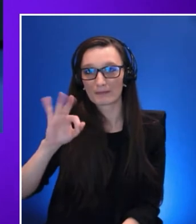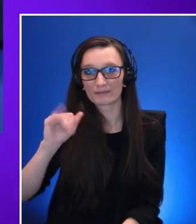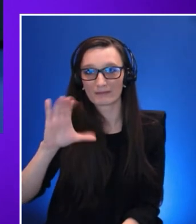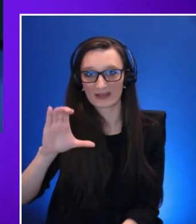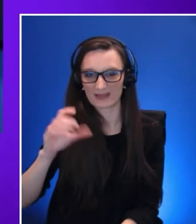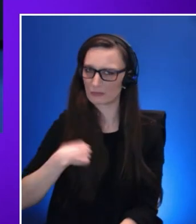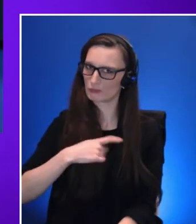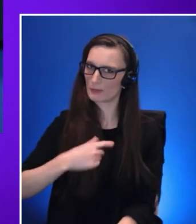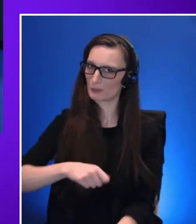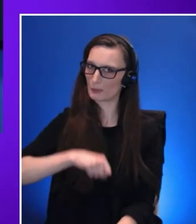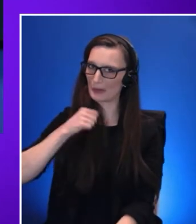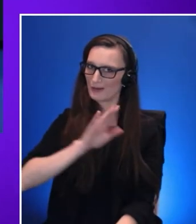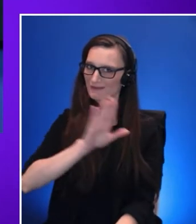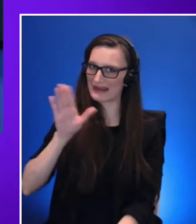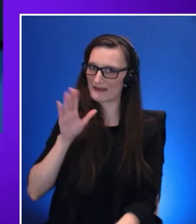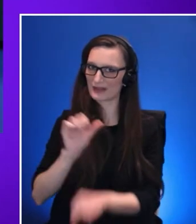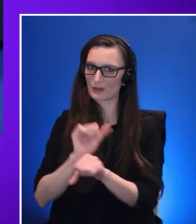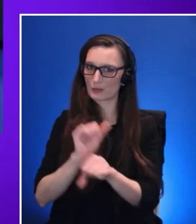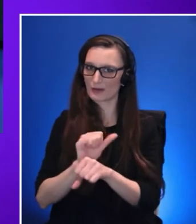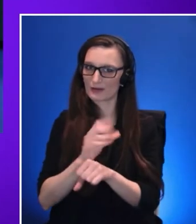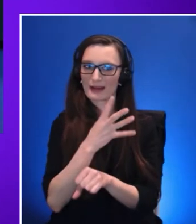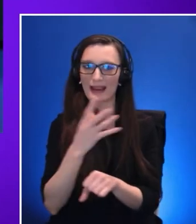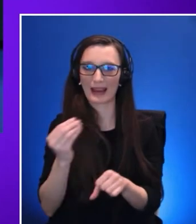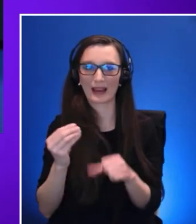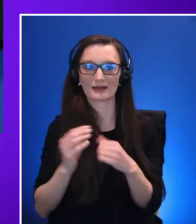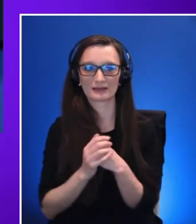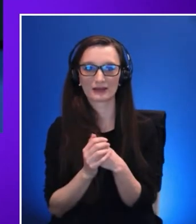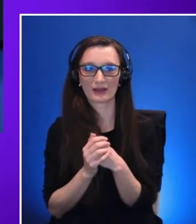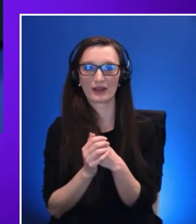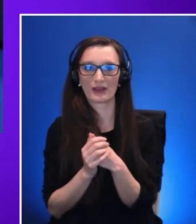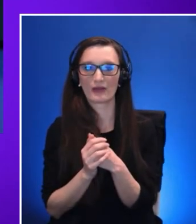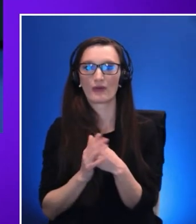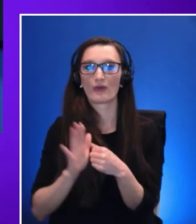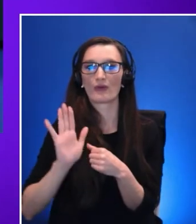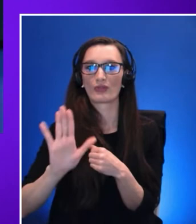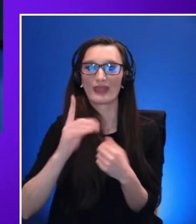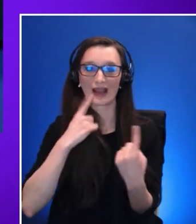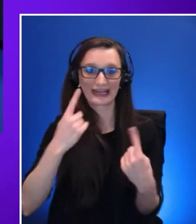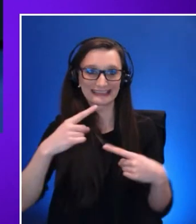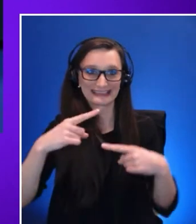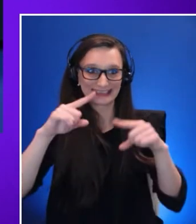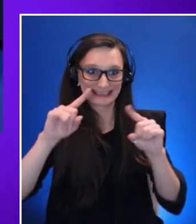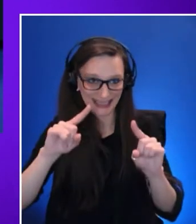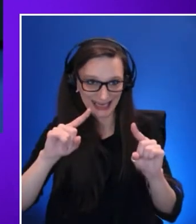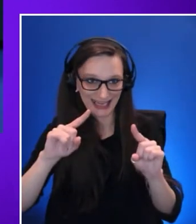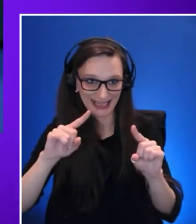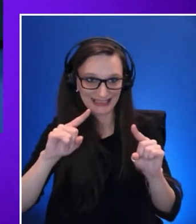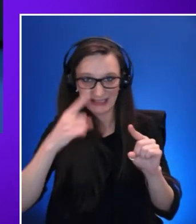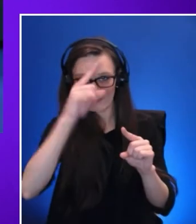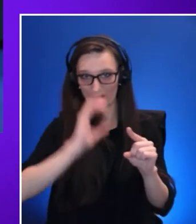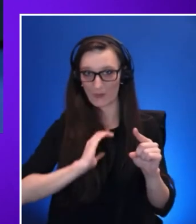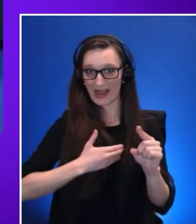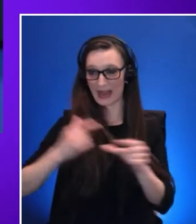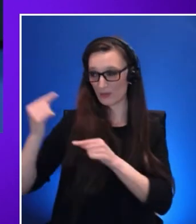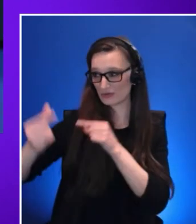and their visibility is a success factor for the integration of our vision with their initiatives.